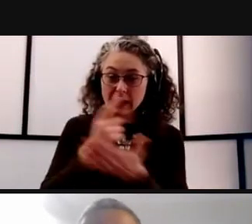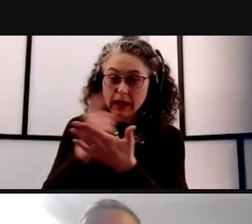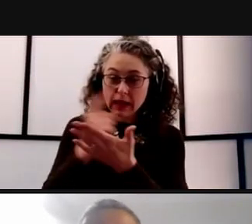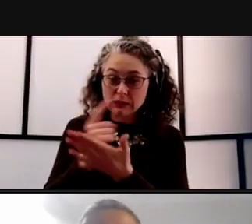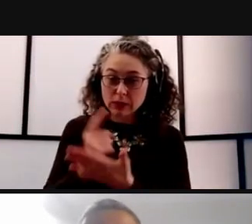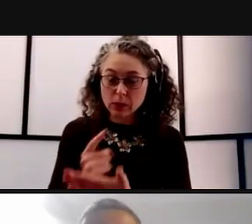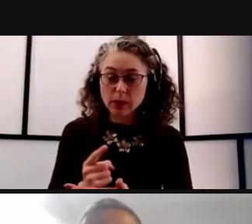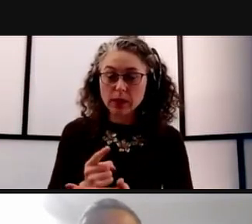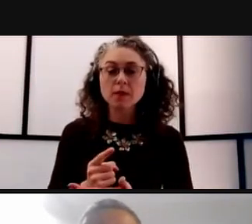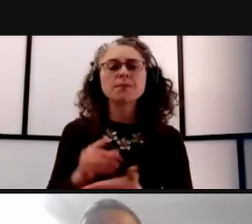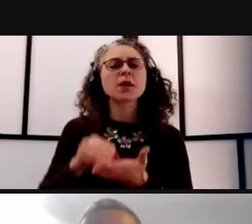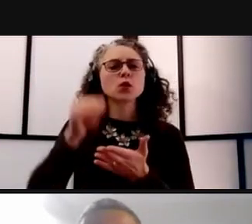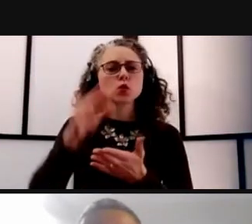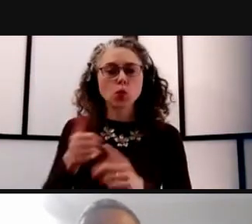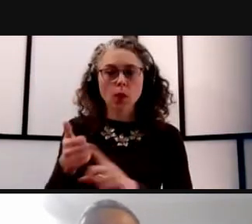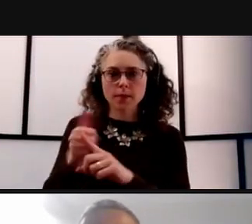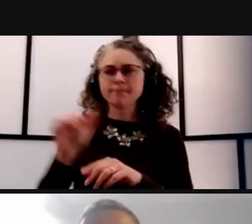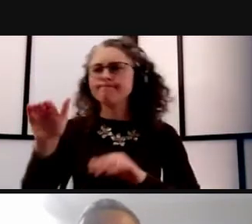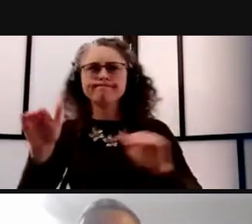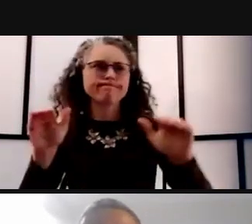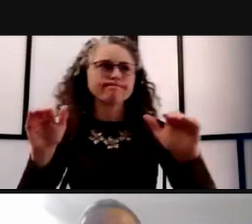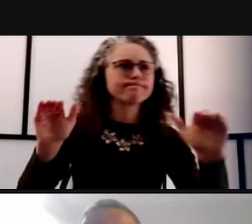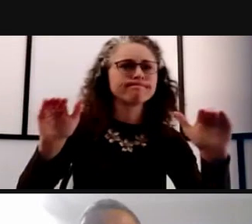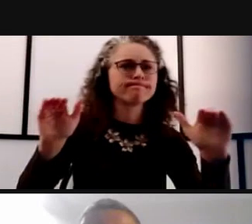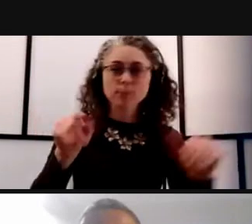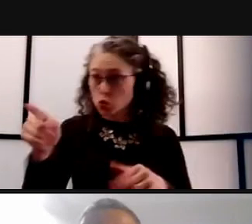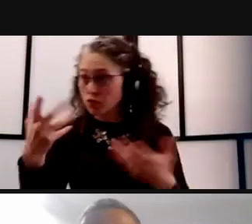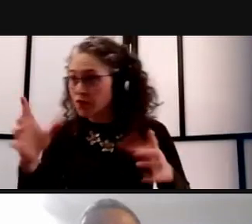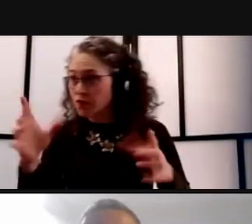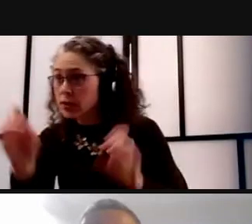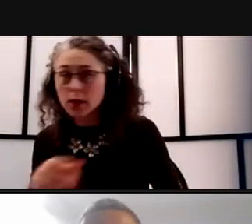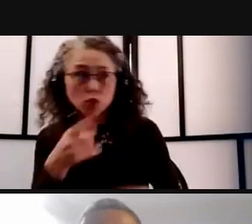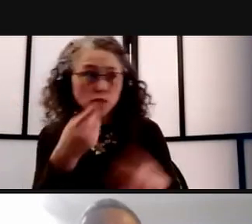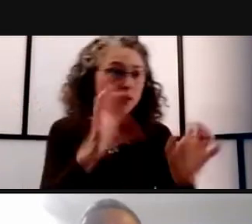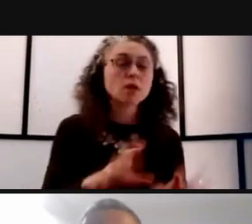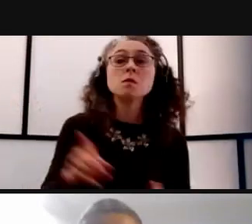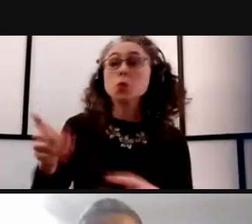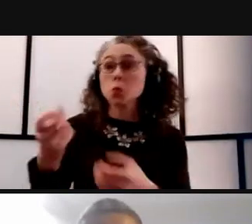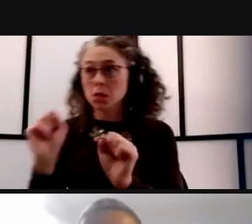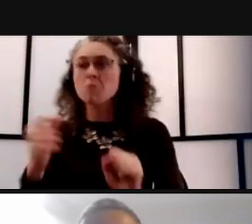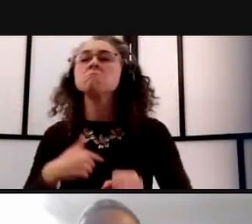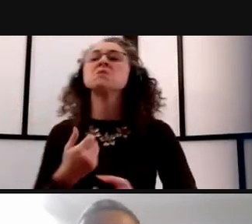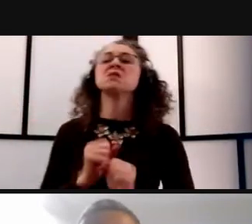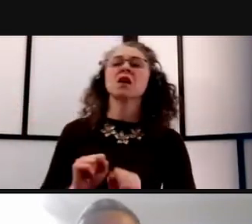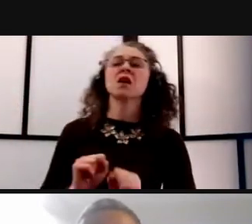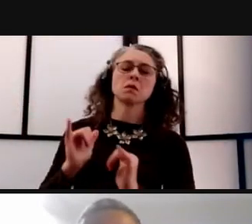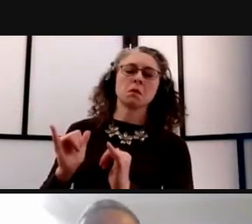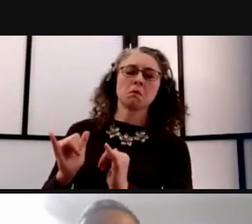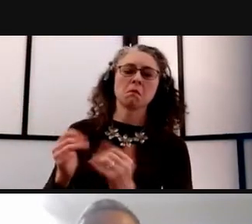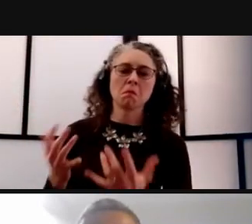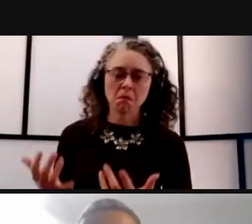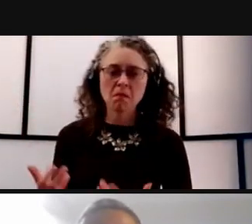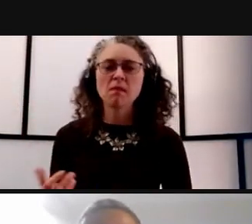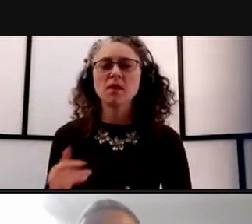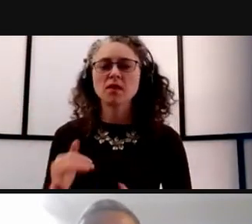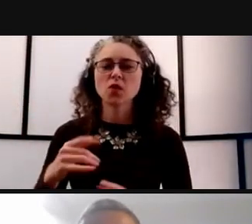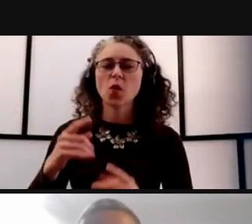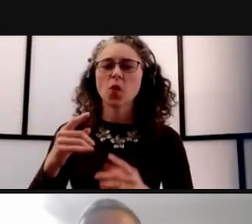keeping each other accountable. And they're doing this, like I keep you safe, you keep me safe. And I think that that messaging comes from the top. So thank you.